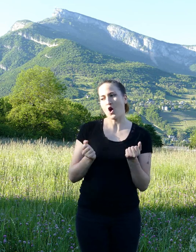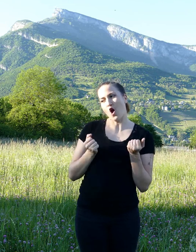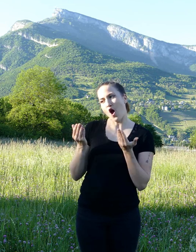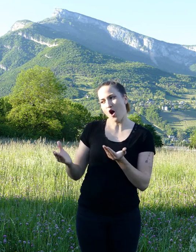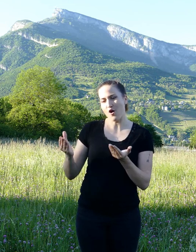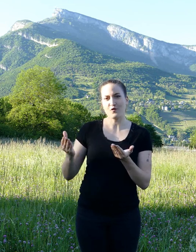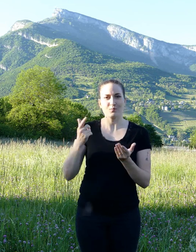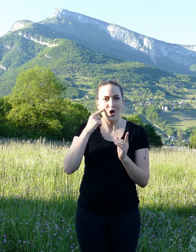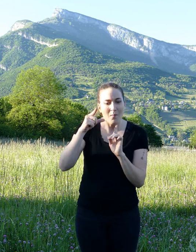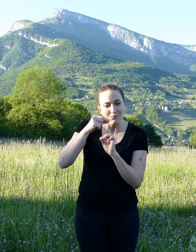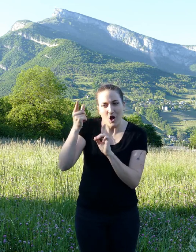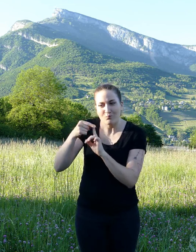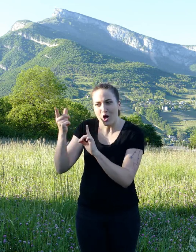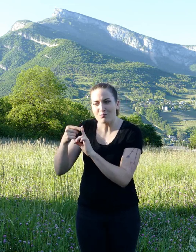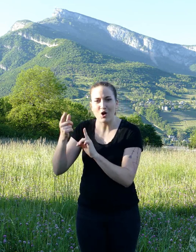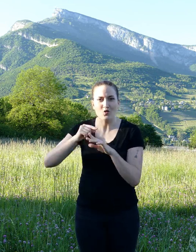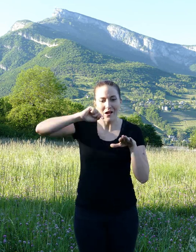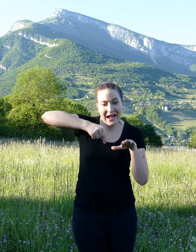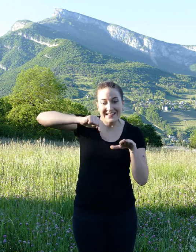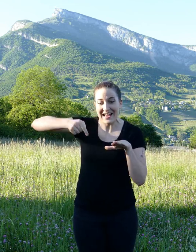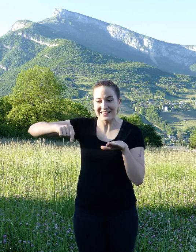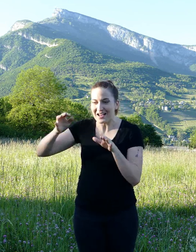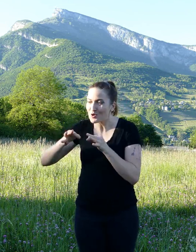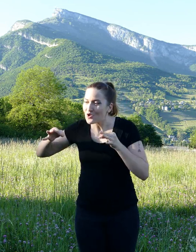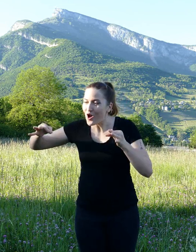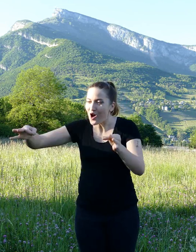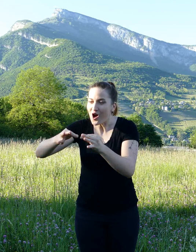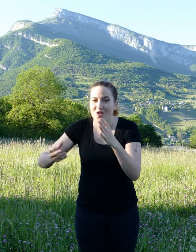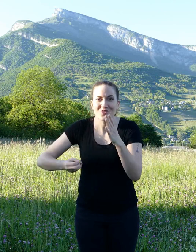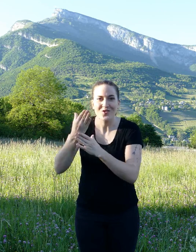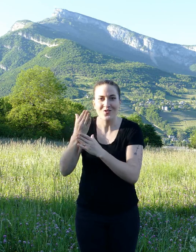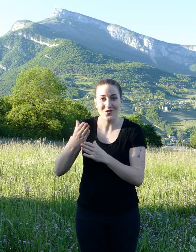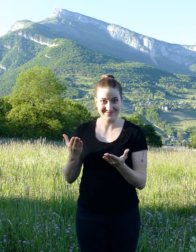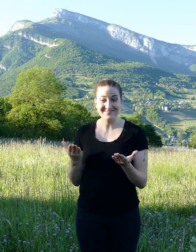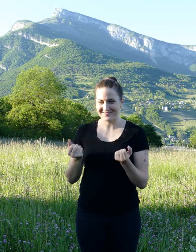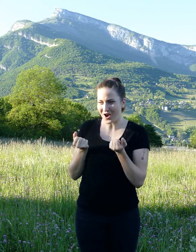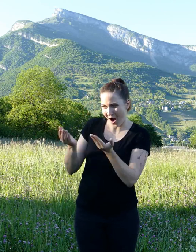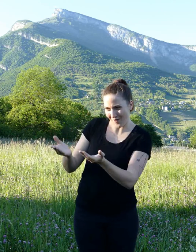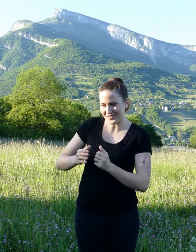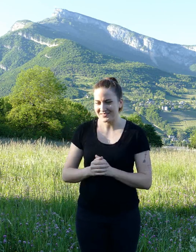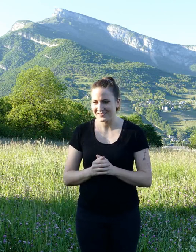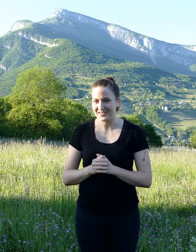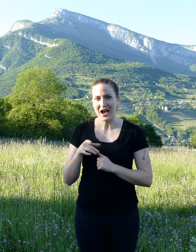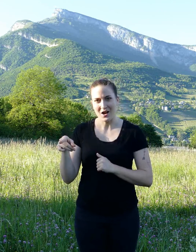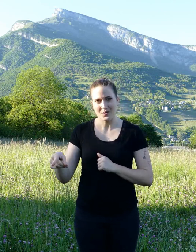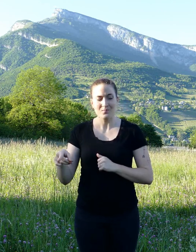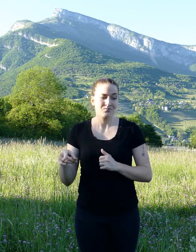seeds to plant in his new space. The squirrel apologized again to the gerbil.